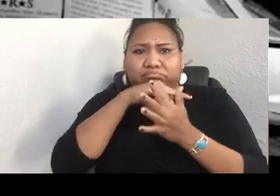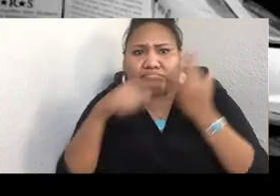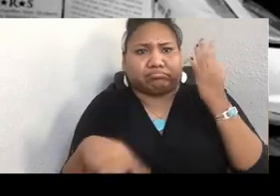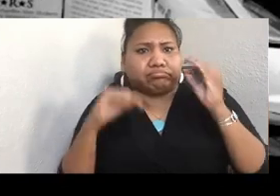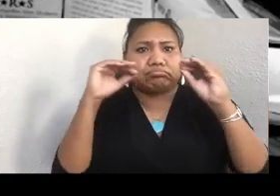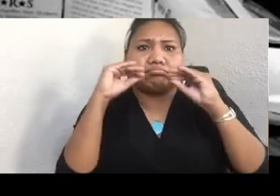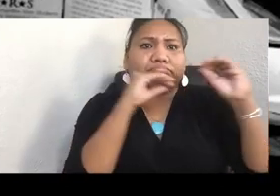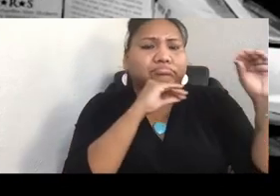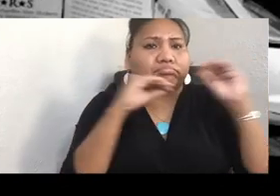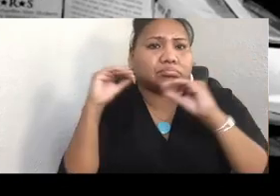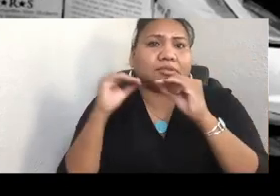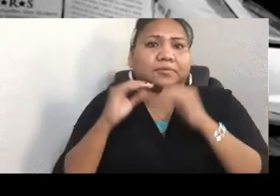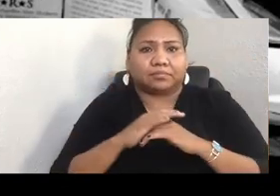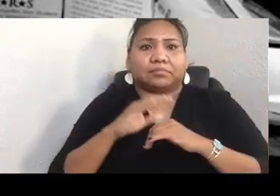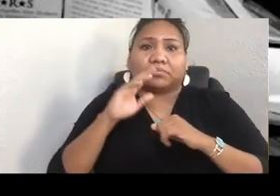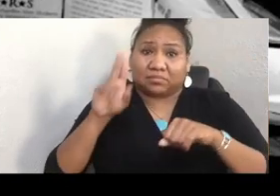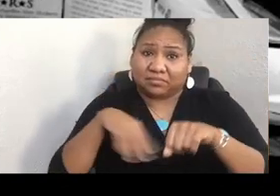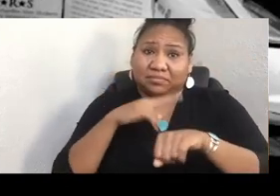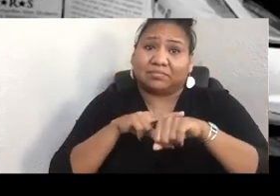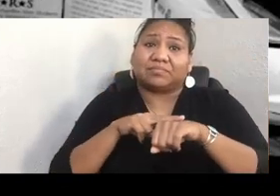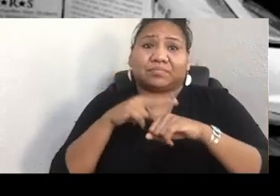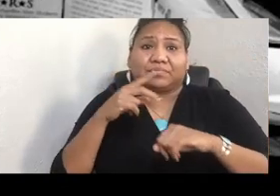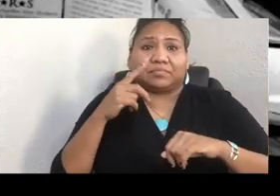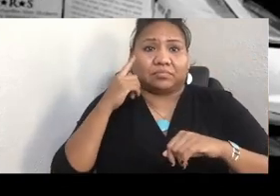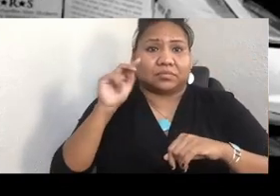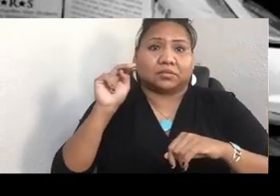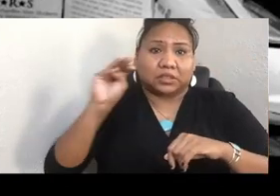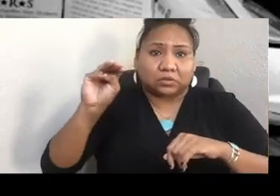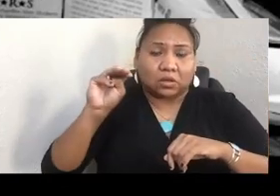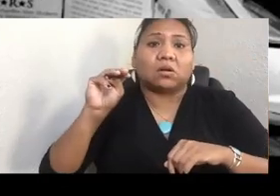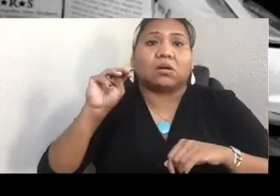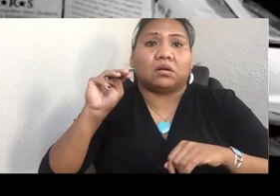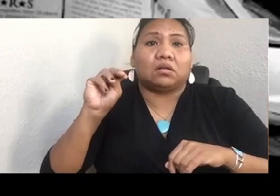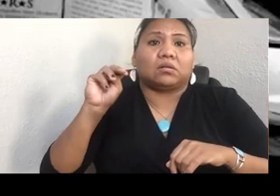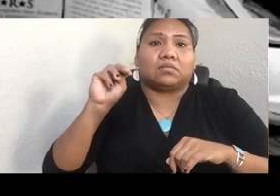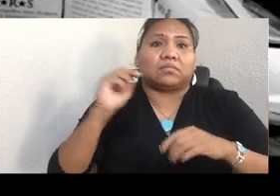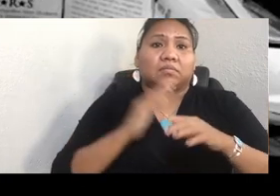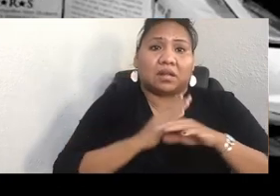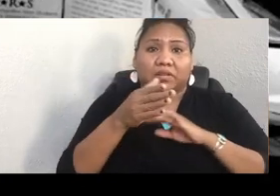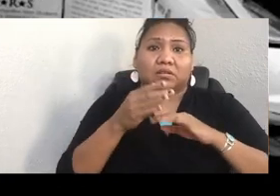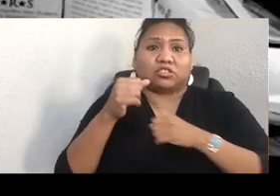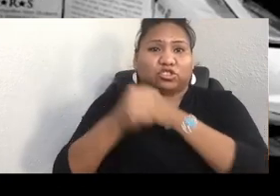programs at the University of New Mexico after decades as a teacher and dean at the Institute of American Indian Arts.